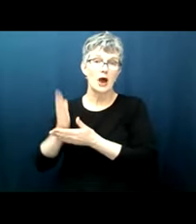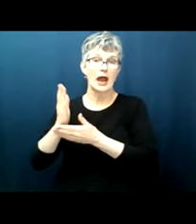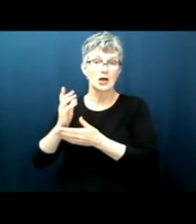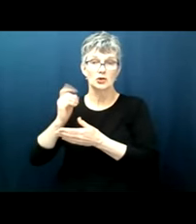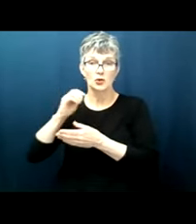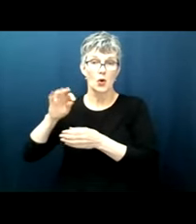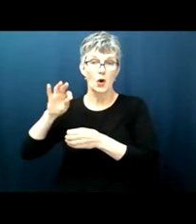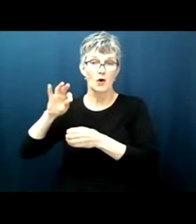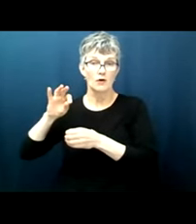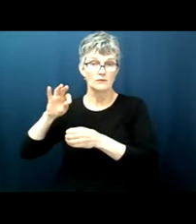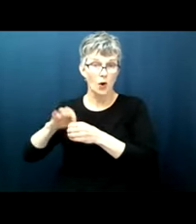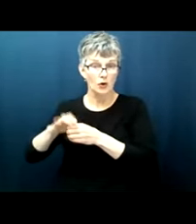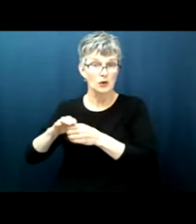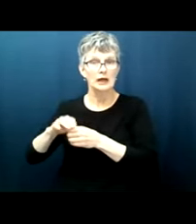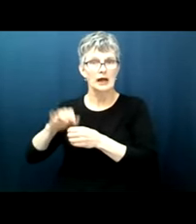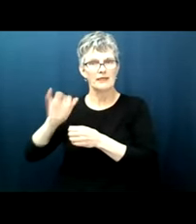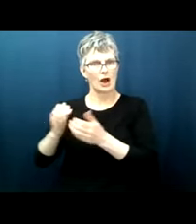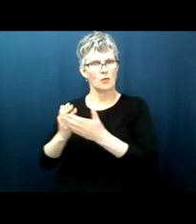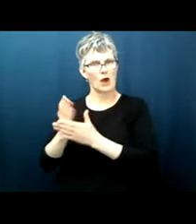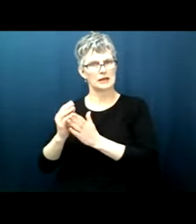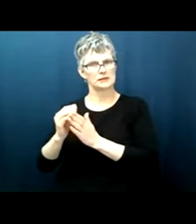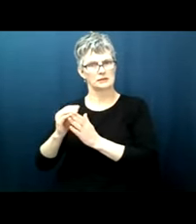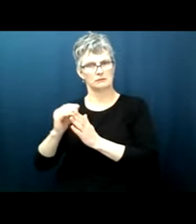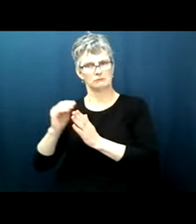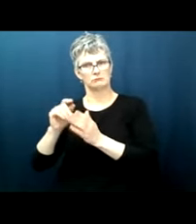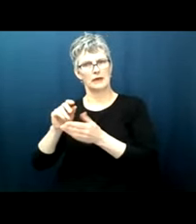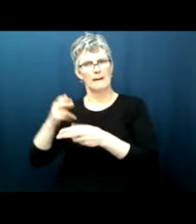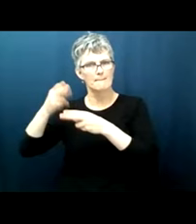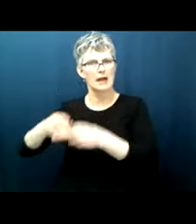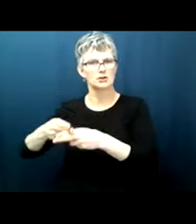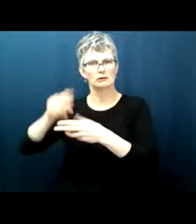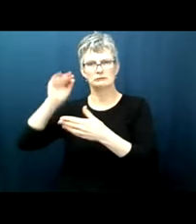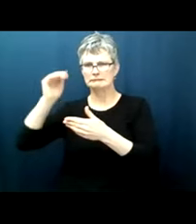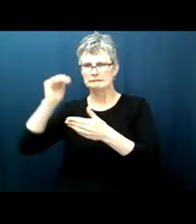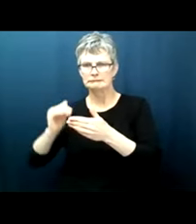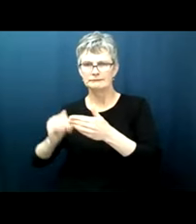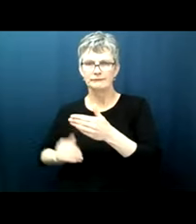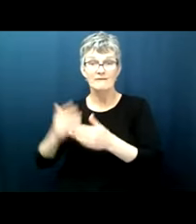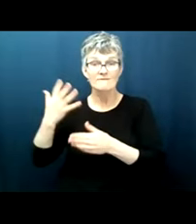five times um the rights that we talk about so often most often perhaps uh the first amendment